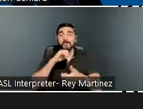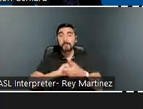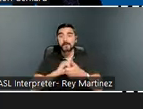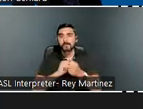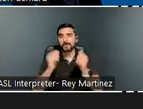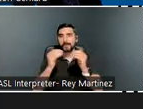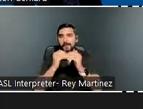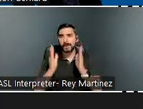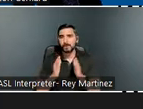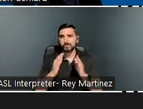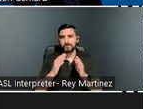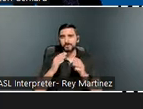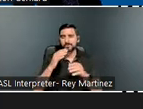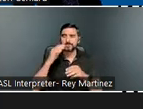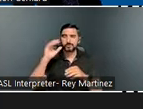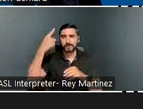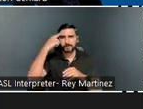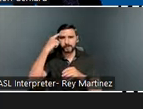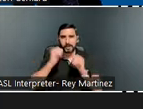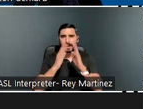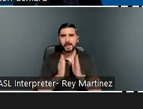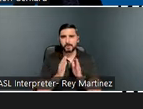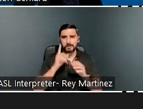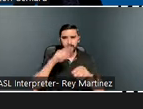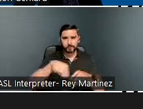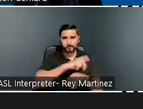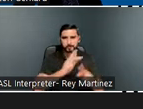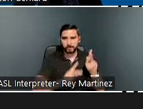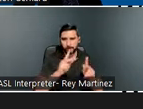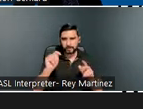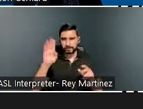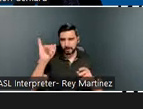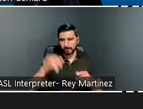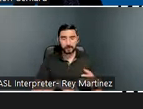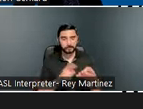provide supportive housing for individuals with TBI. We are a housing agency that provides